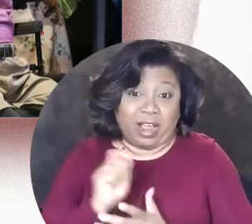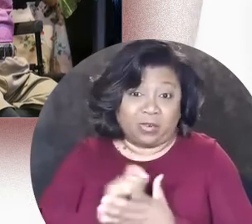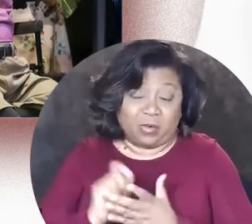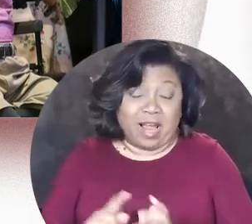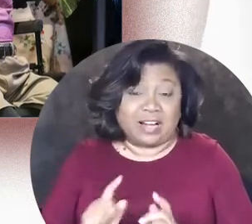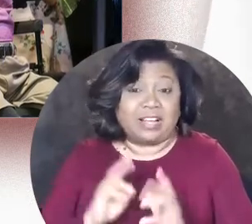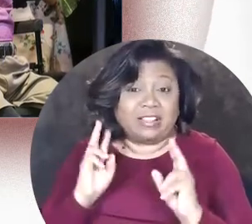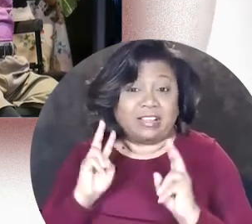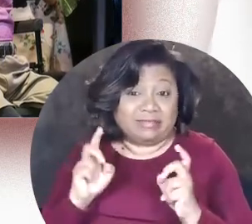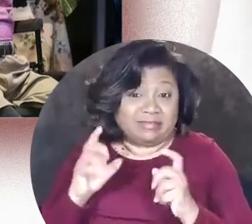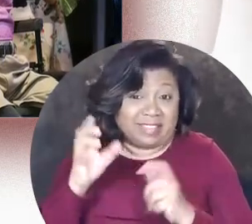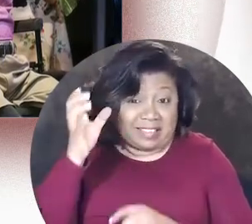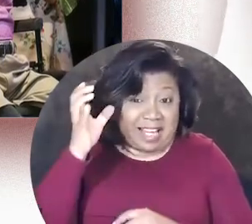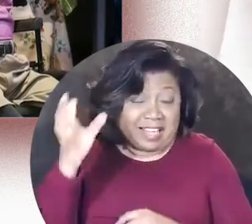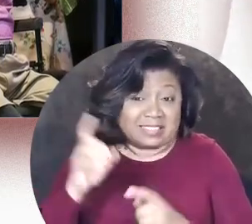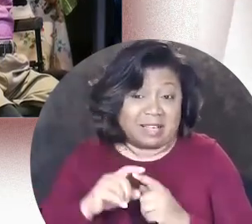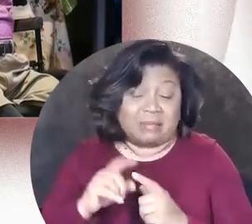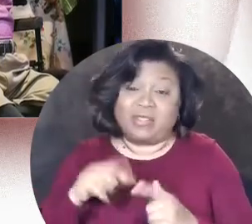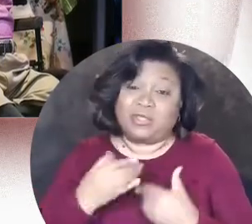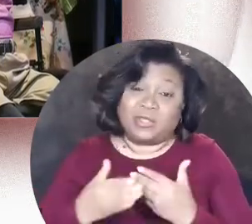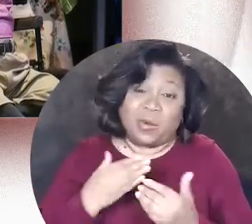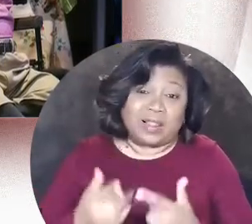his work focuses on the concept that though living